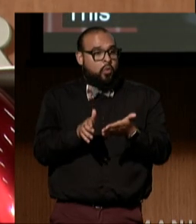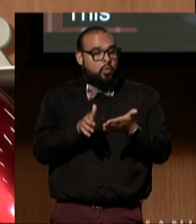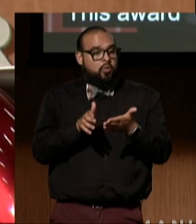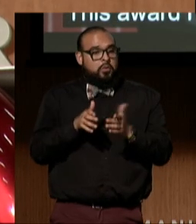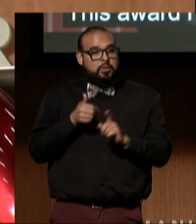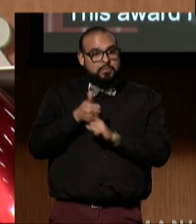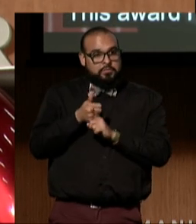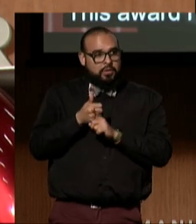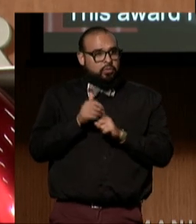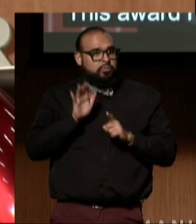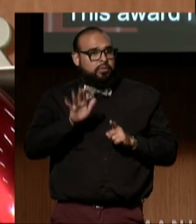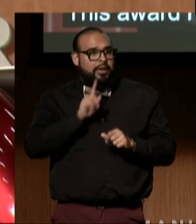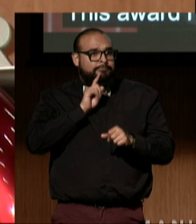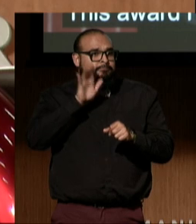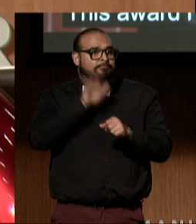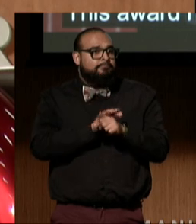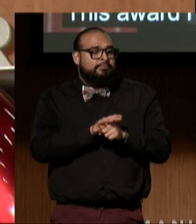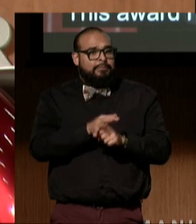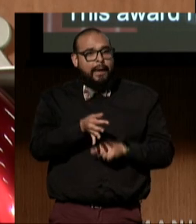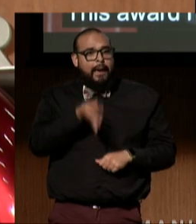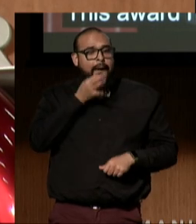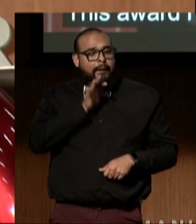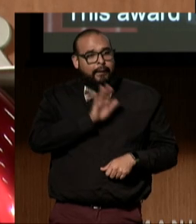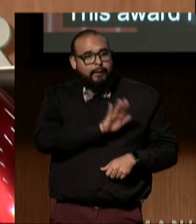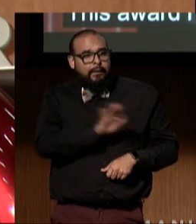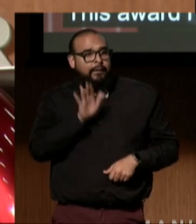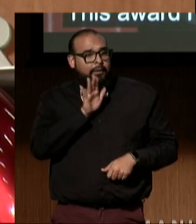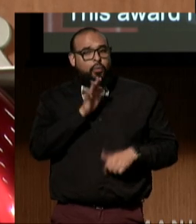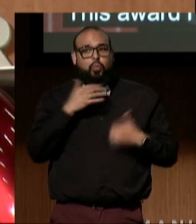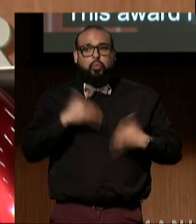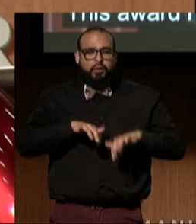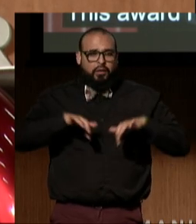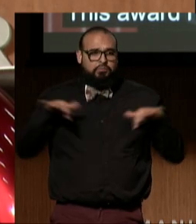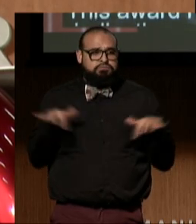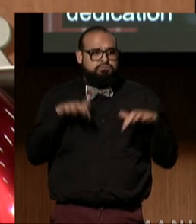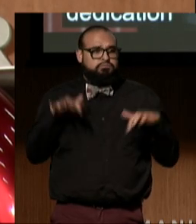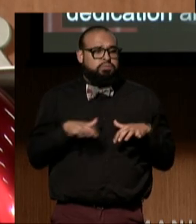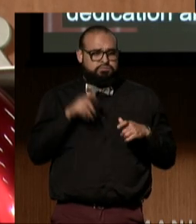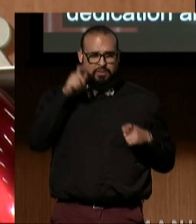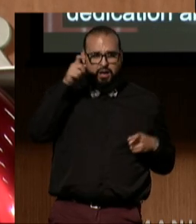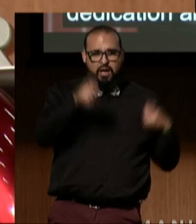through their dedication and expertise, have made substantial contributions